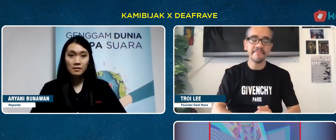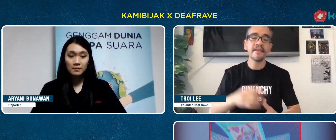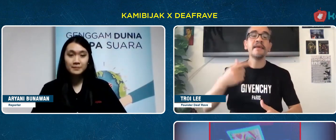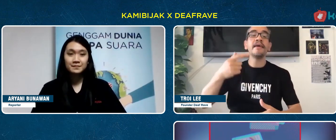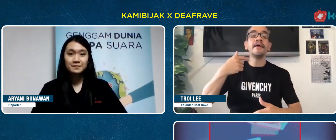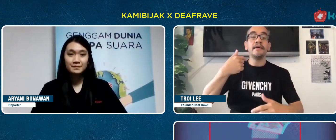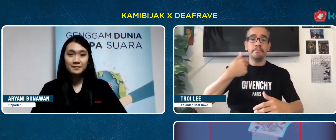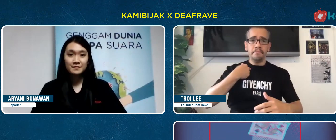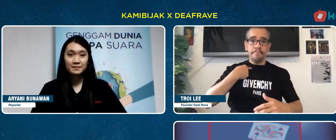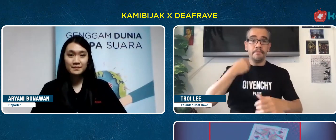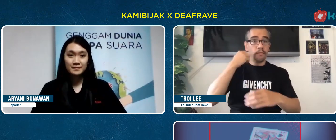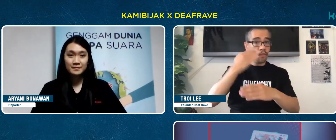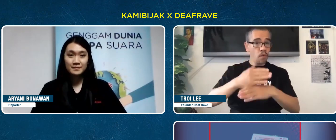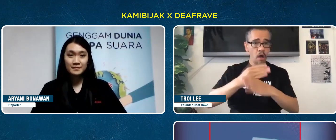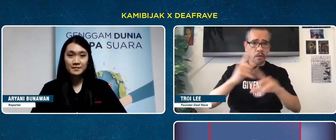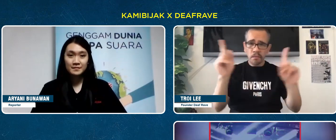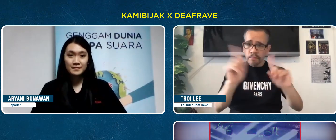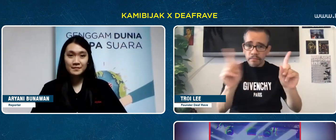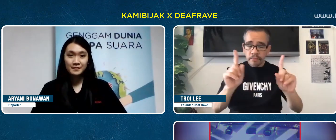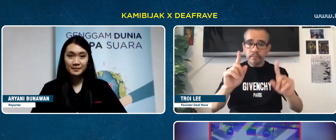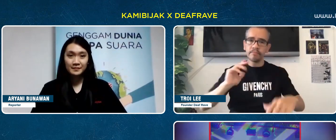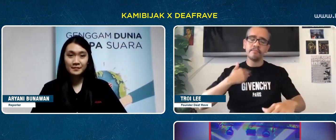What do I do?